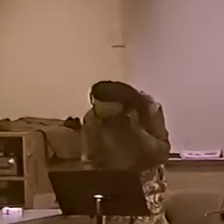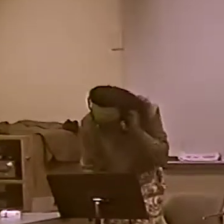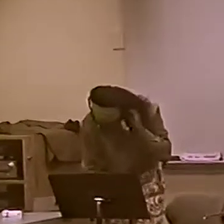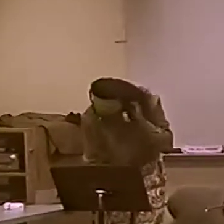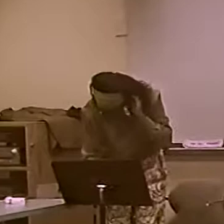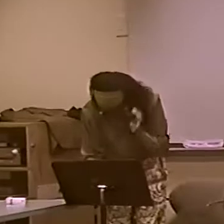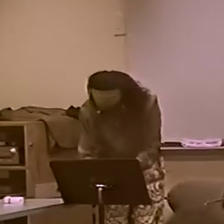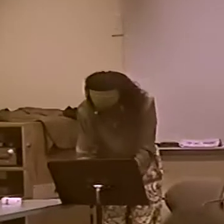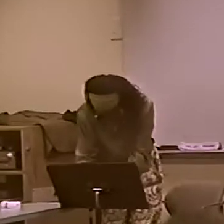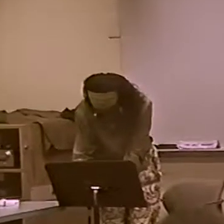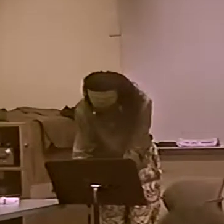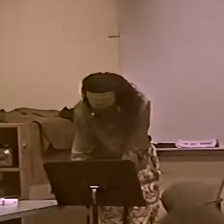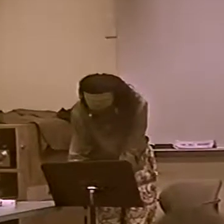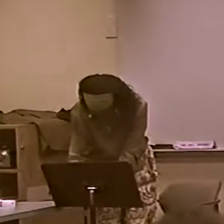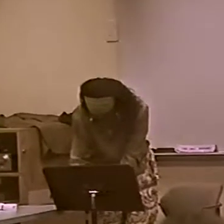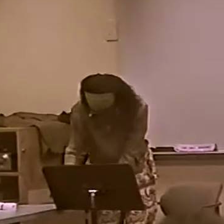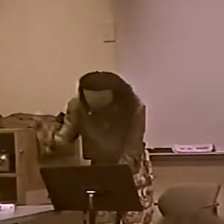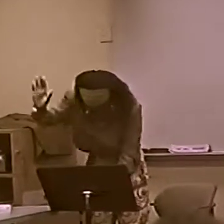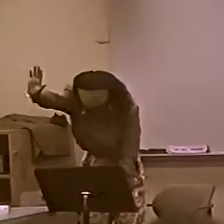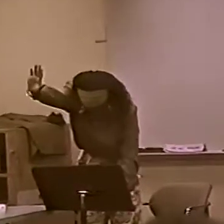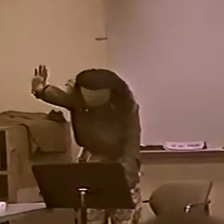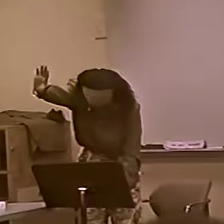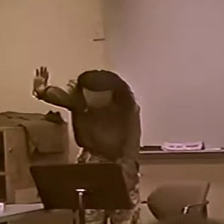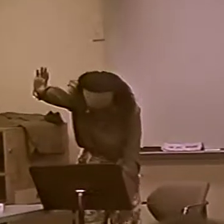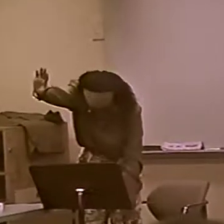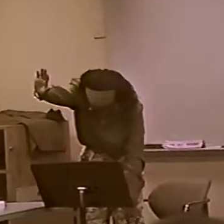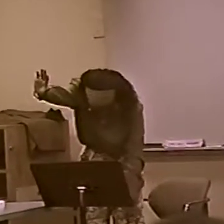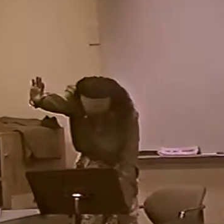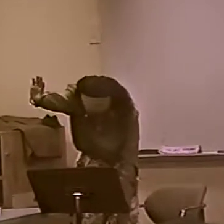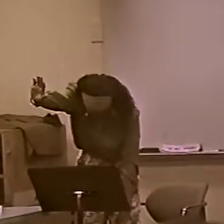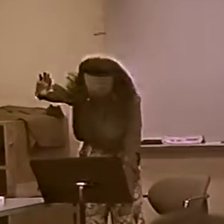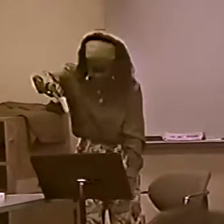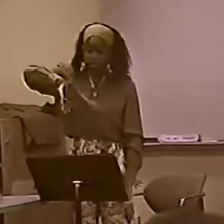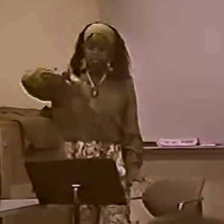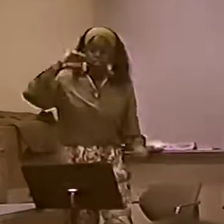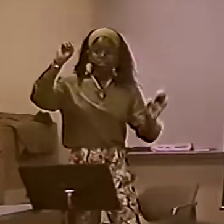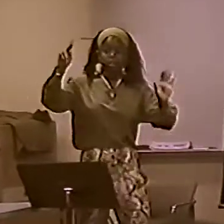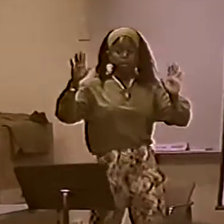RIGHT, RIGHT. BUT YOU HAVE TO HOLD ON THIS...